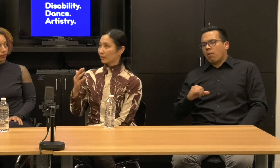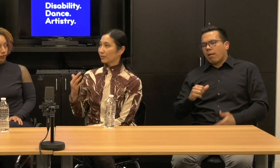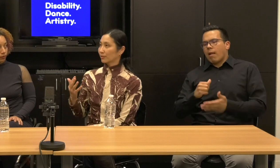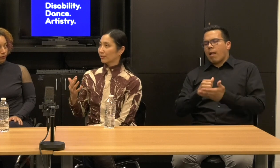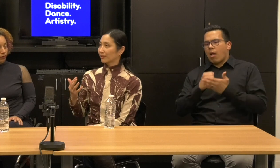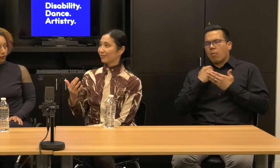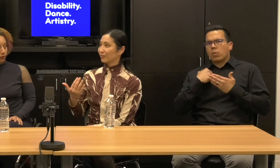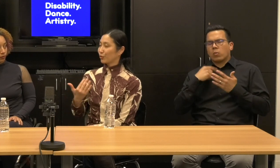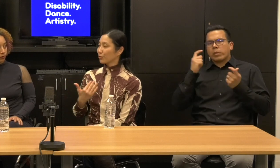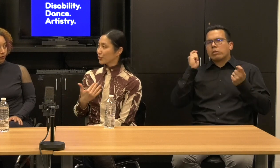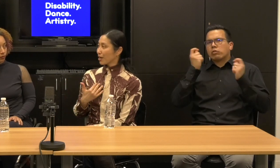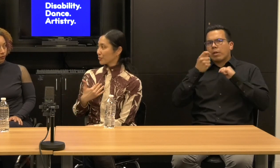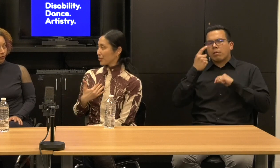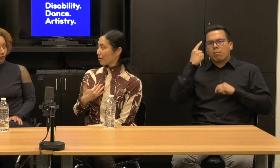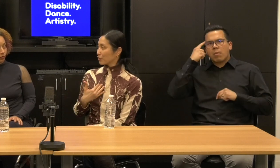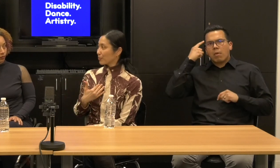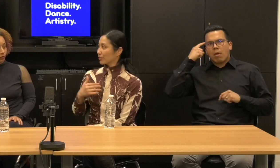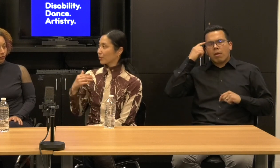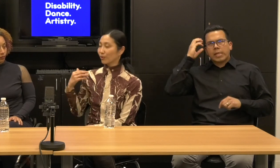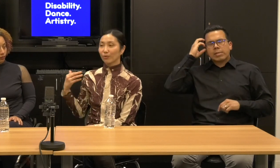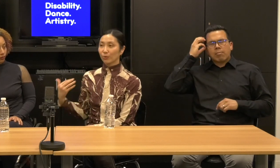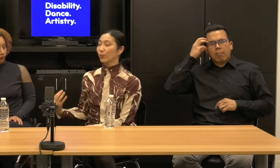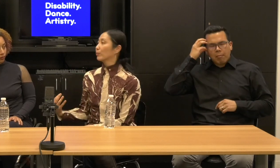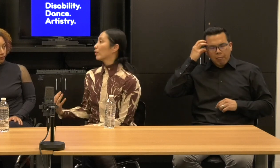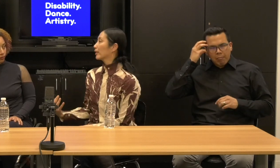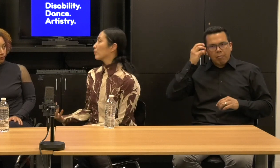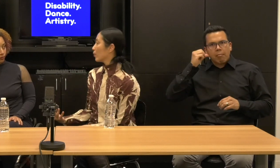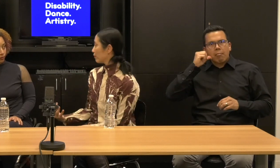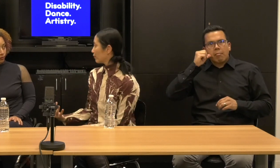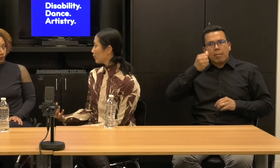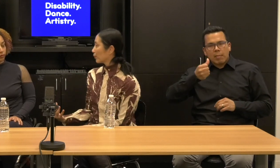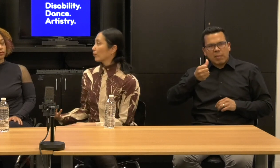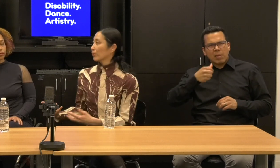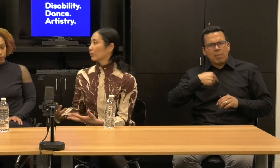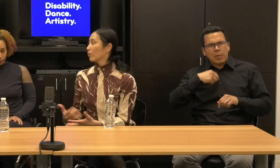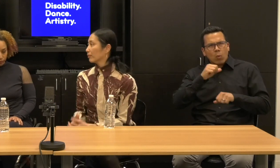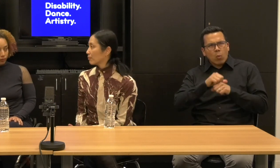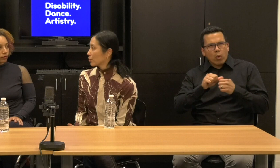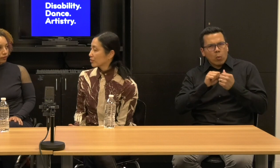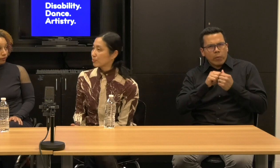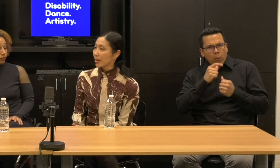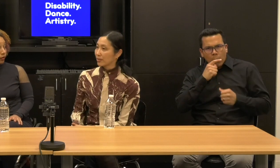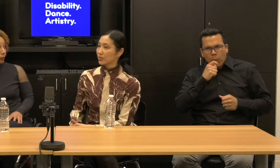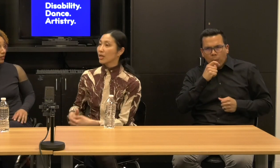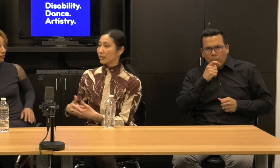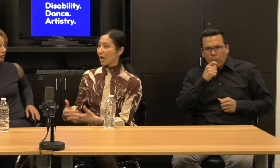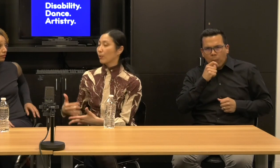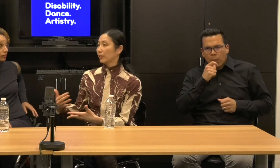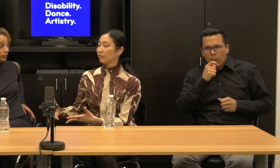differently about not just ourselves but who we're working with, who are going to welcome